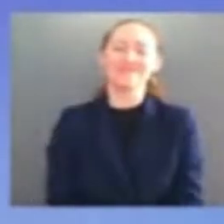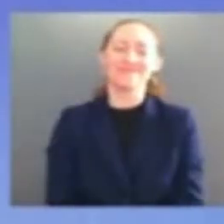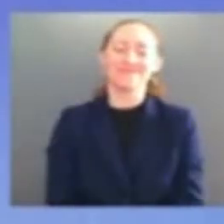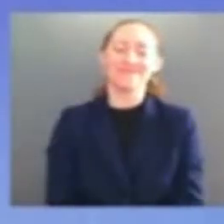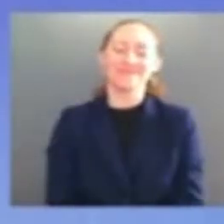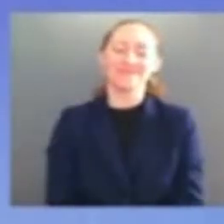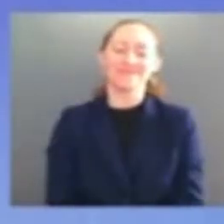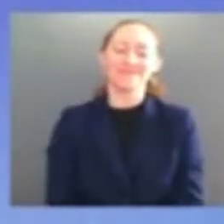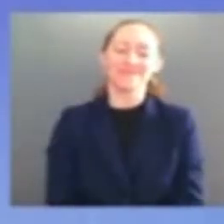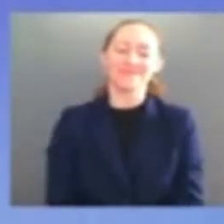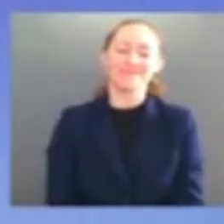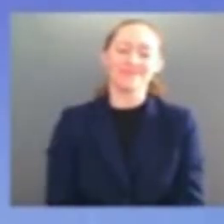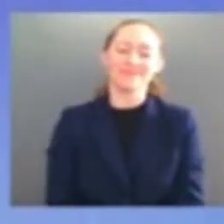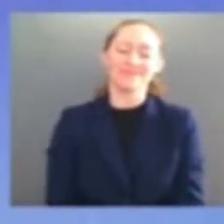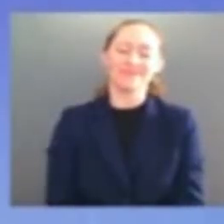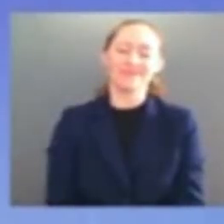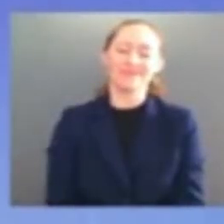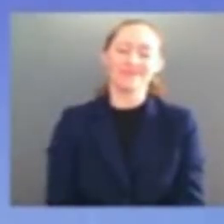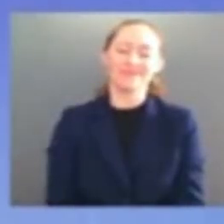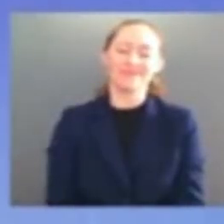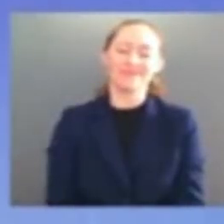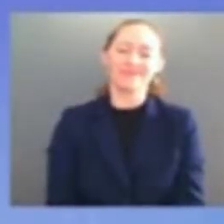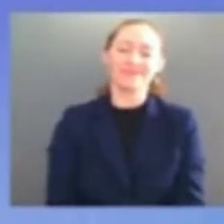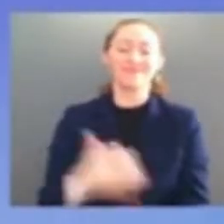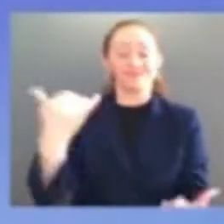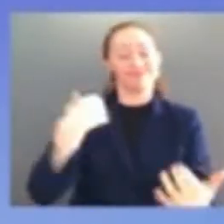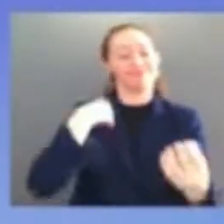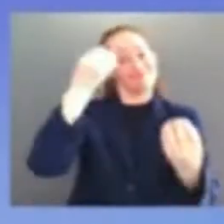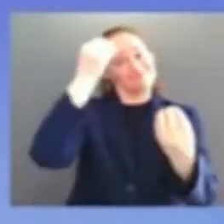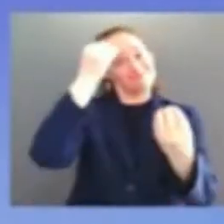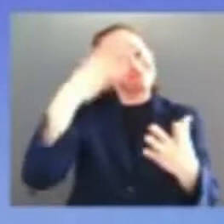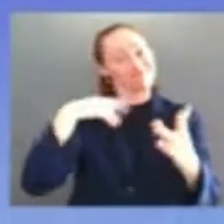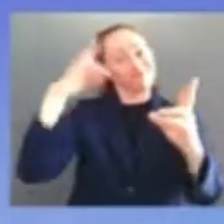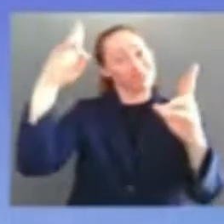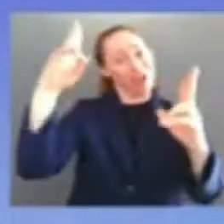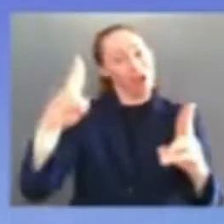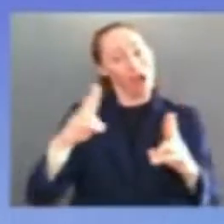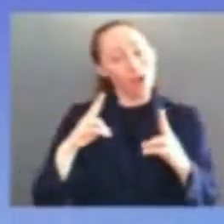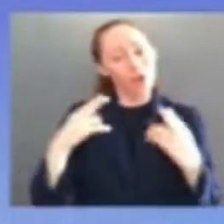it truly is an honor i've been looking forward to for a while to introduce you